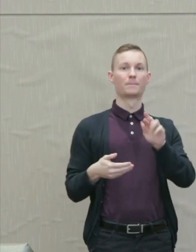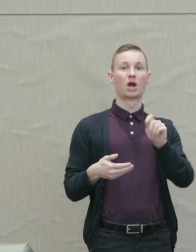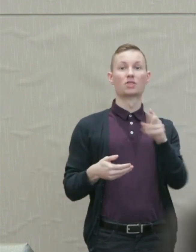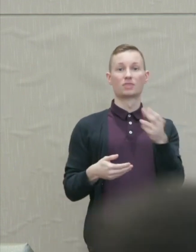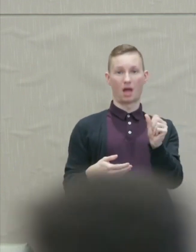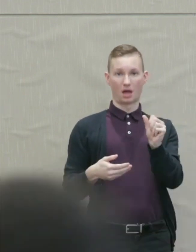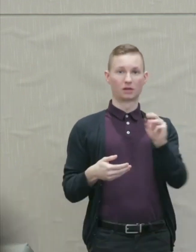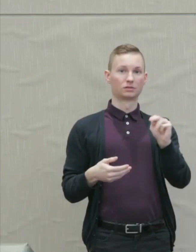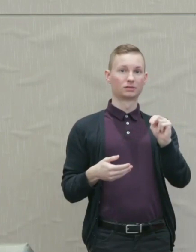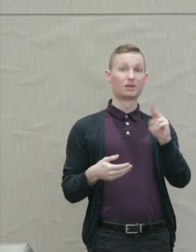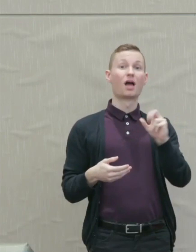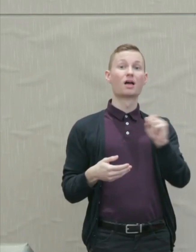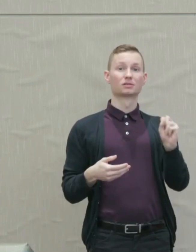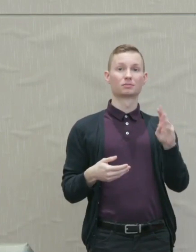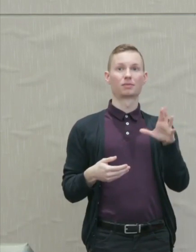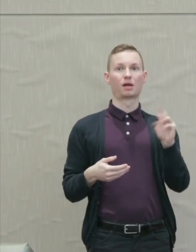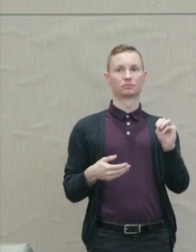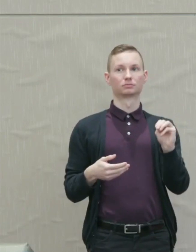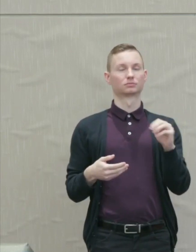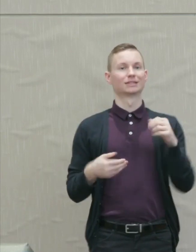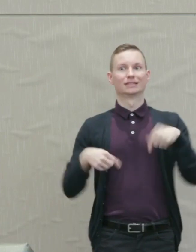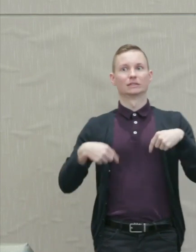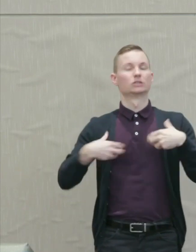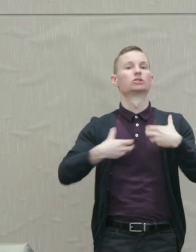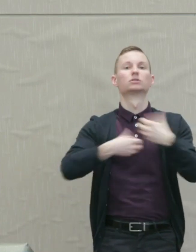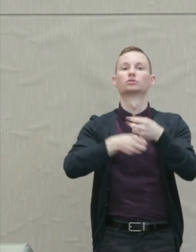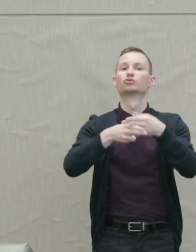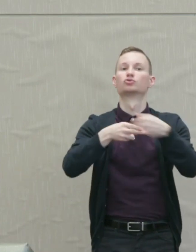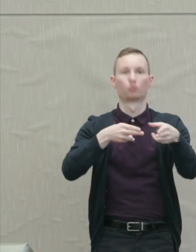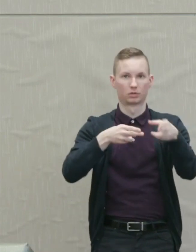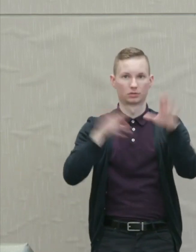I am doing an extremely abbreviated introduction to save time.